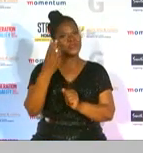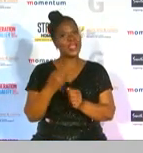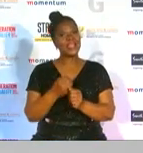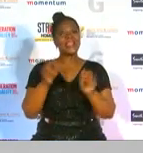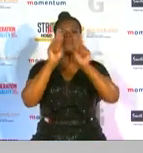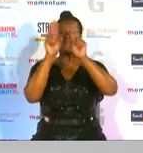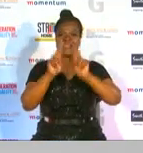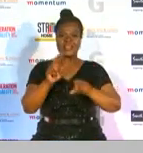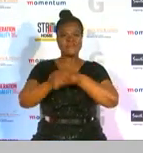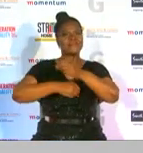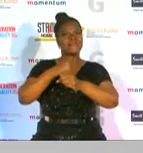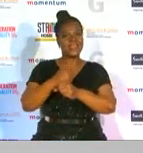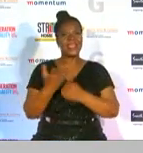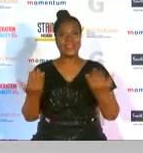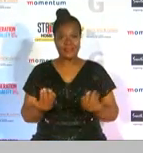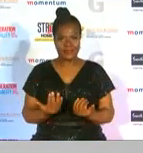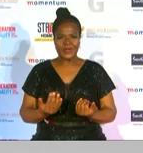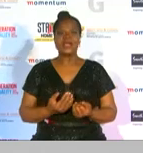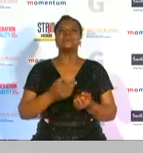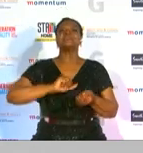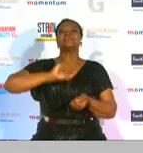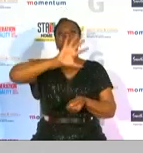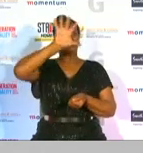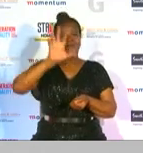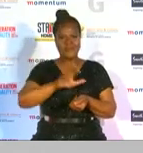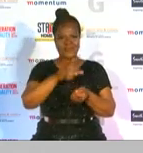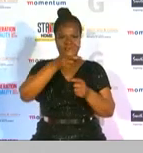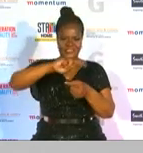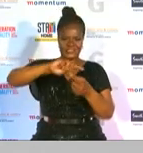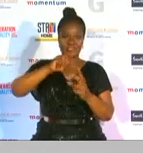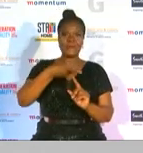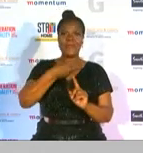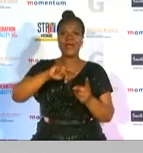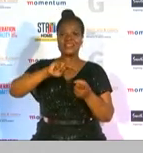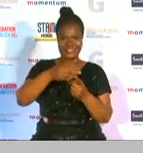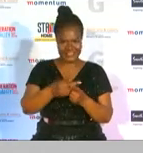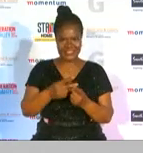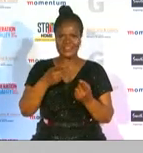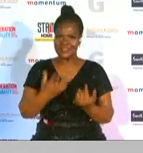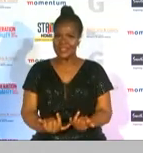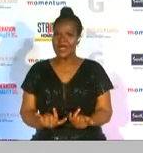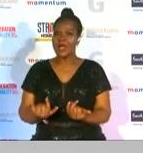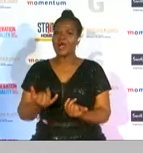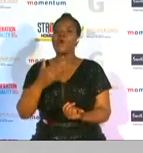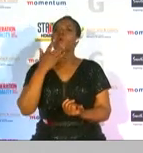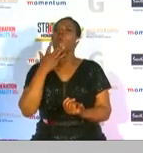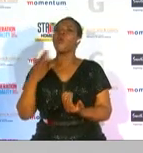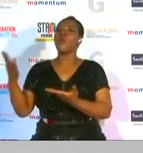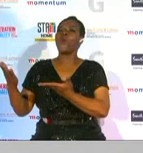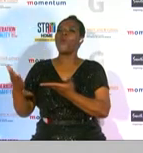goes to south african gymnastics and joining us this evening to accept the um to actually hand over the award